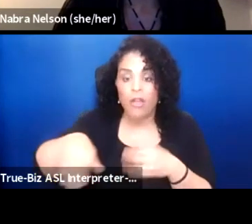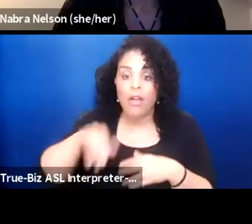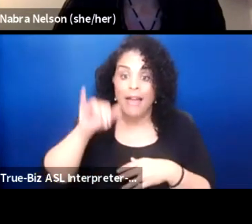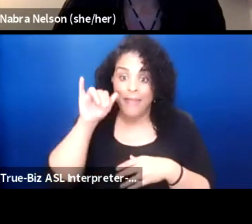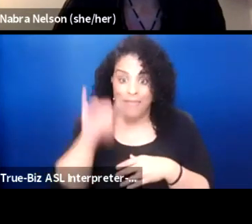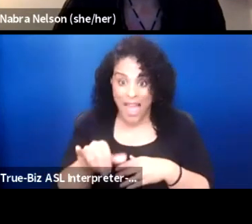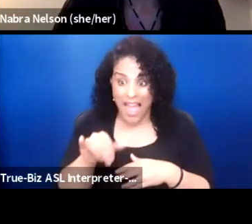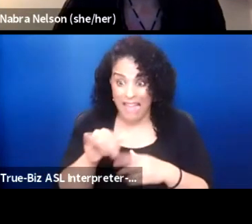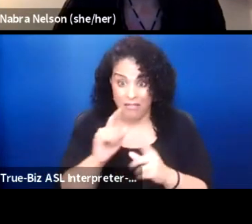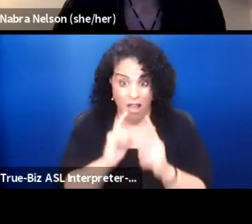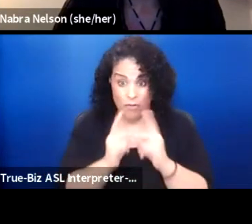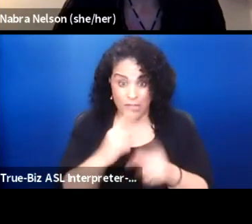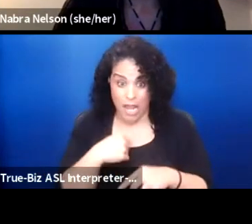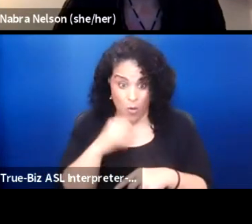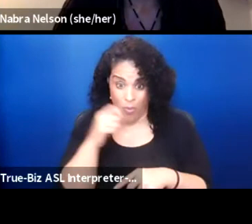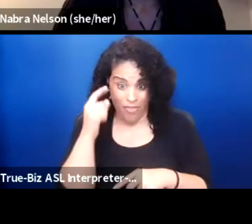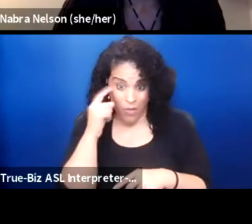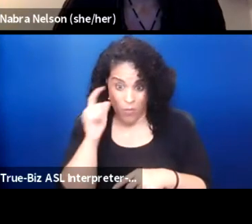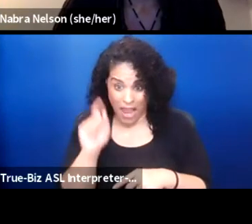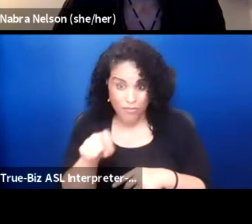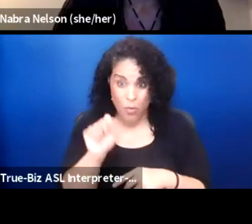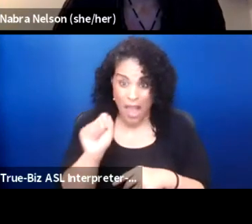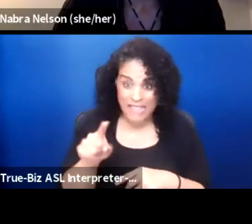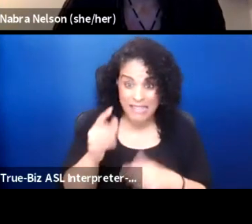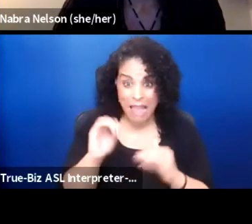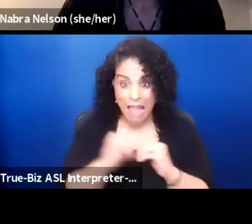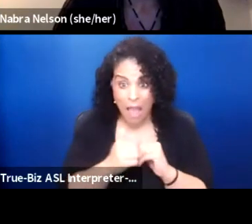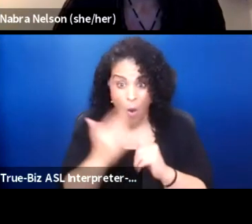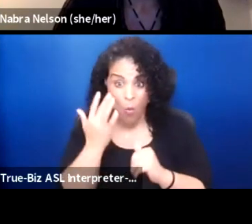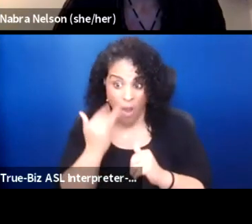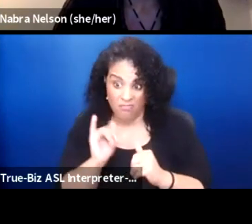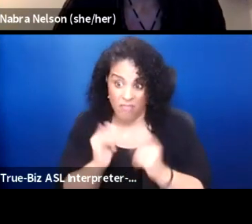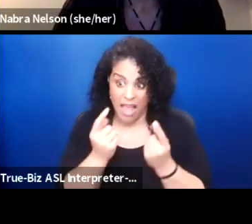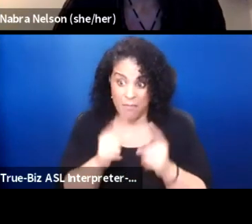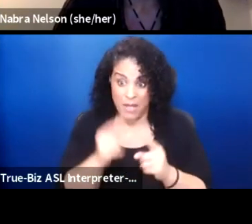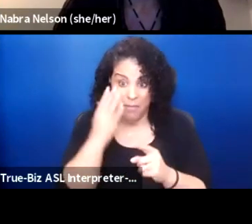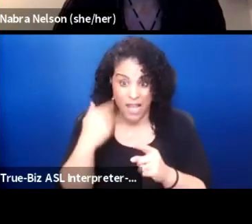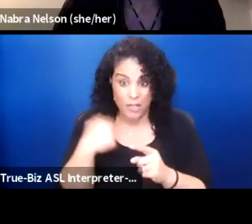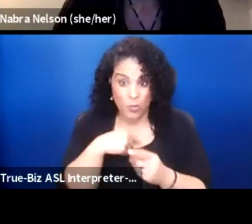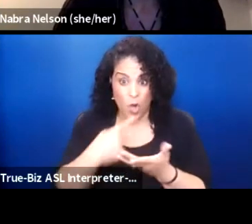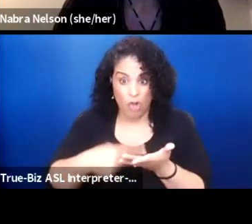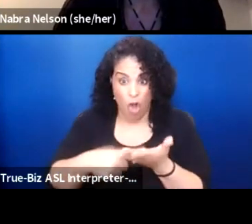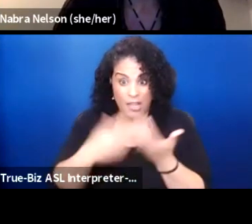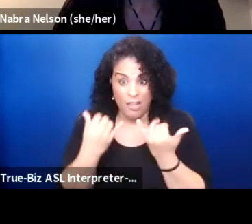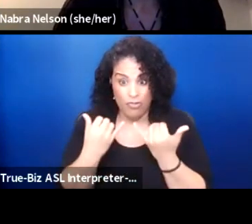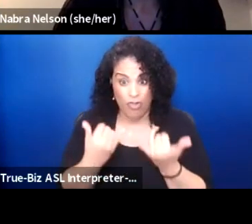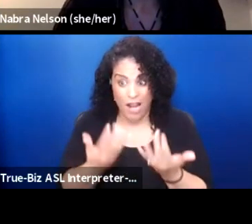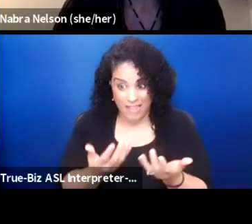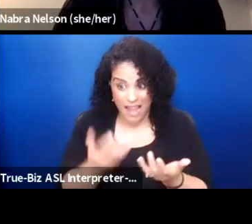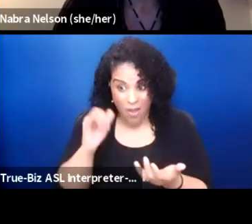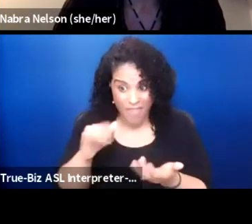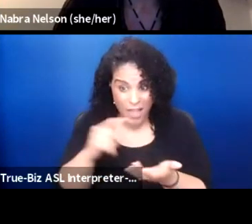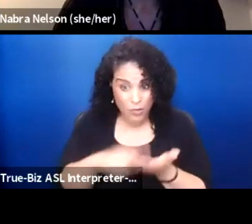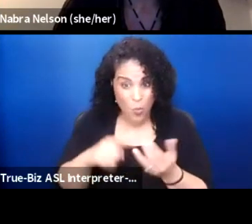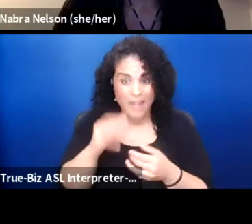I don't think we need to ask how and why. It's happening because we're talking right now 'cause that's what Indian people do. We talk.